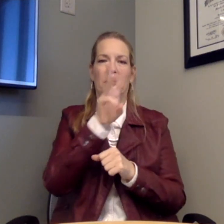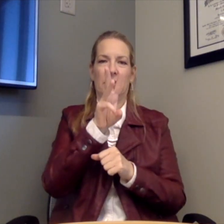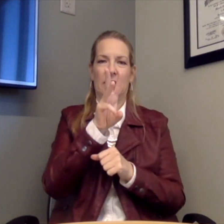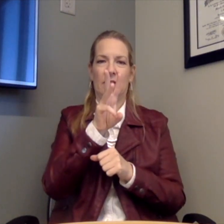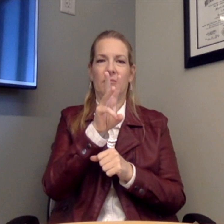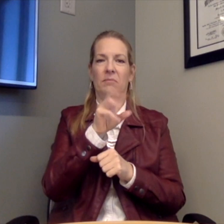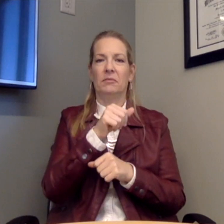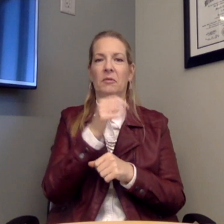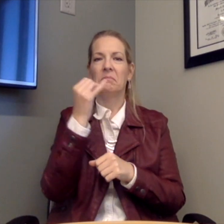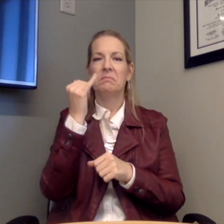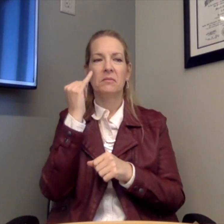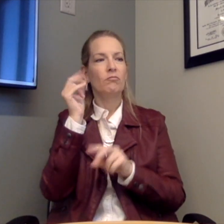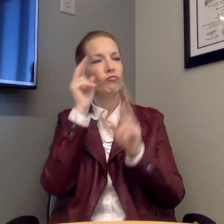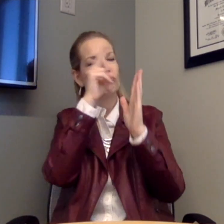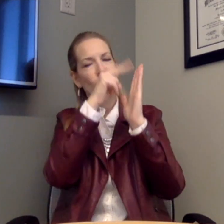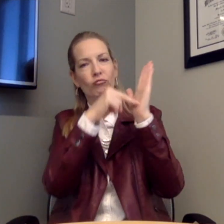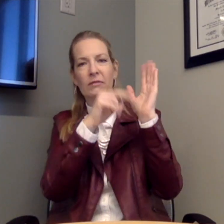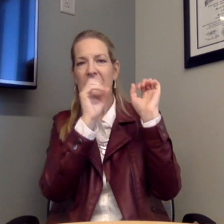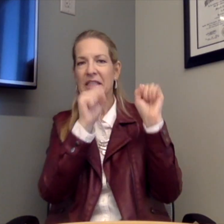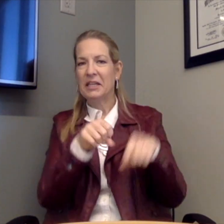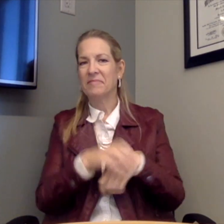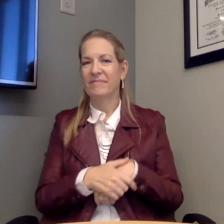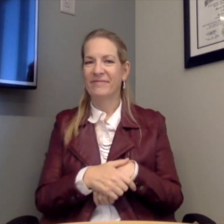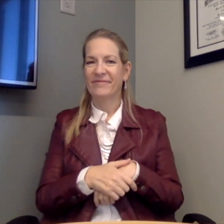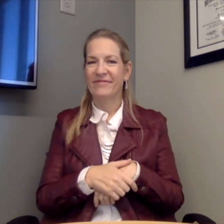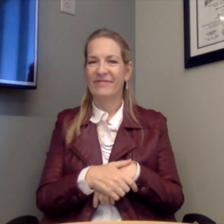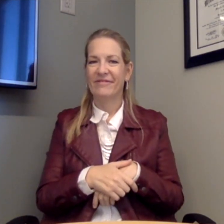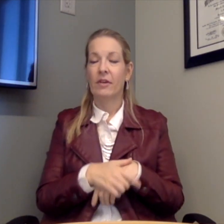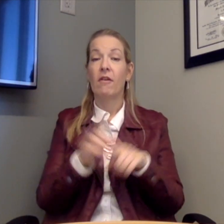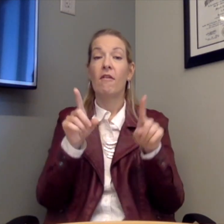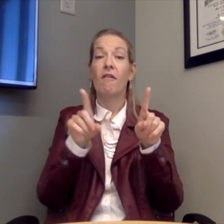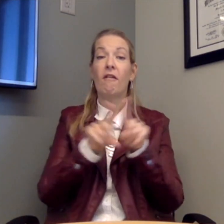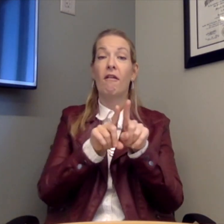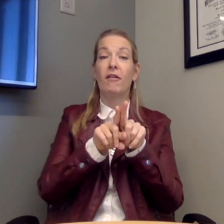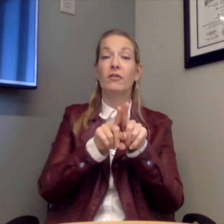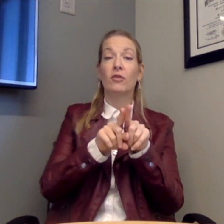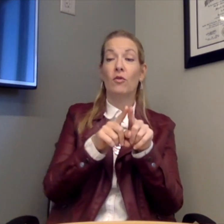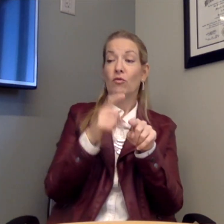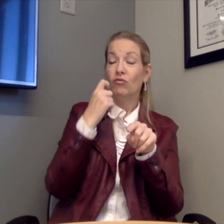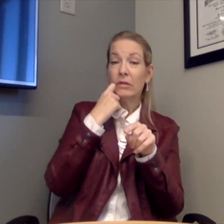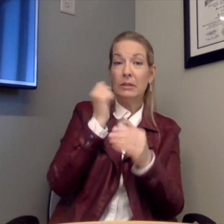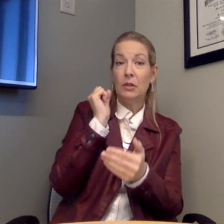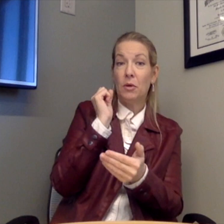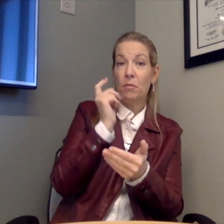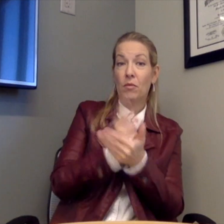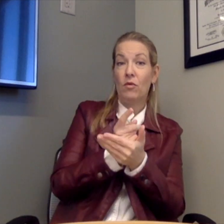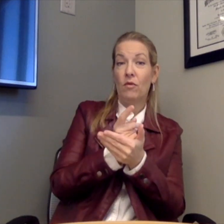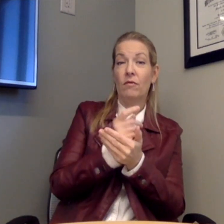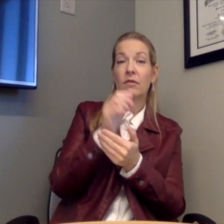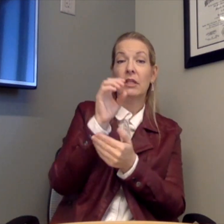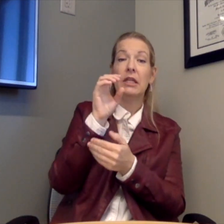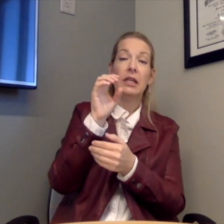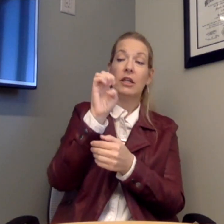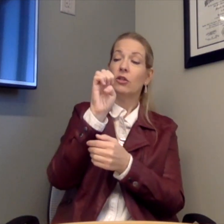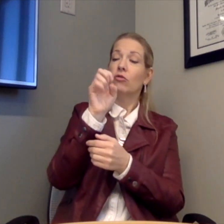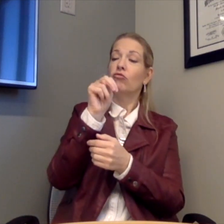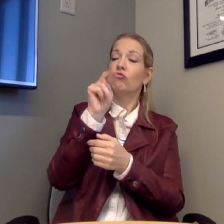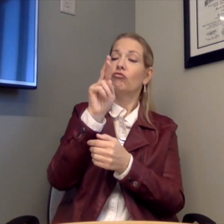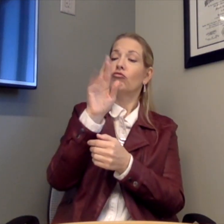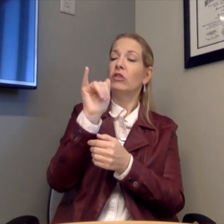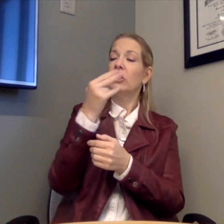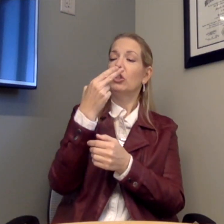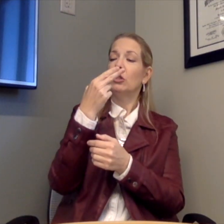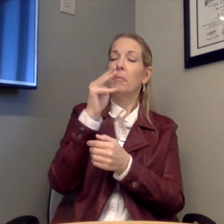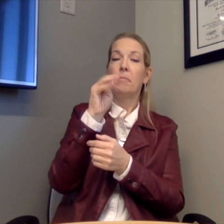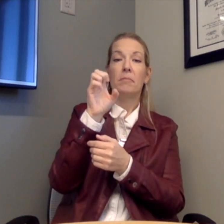it on our website. You can go ahead and read that. We recently approved our